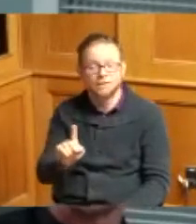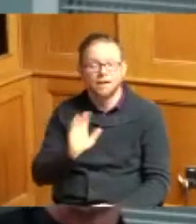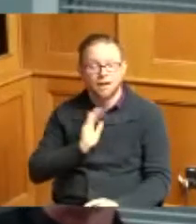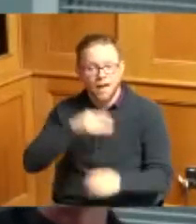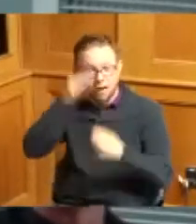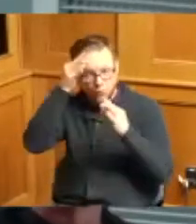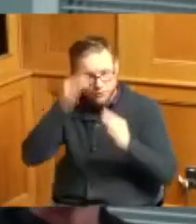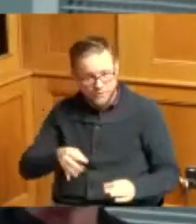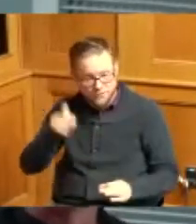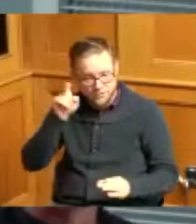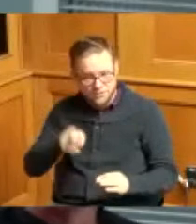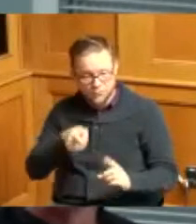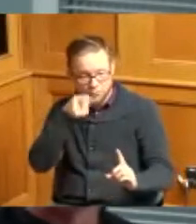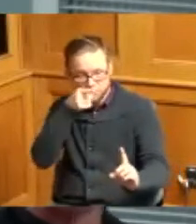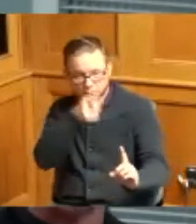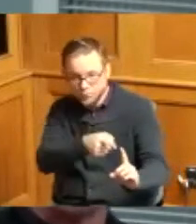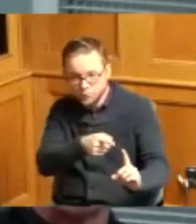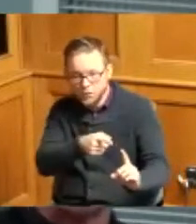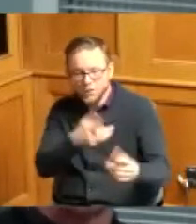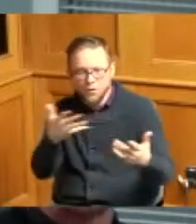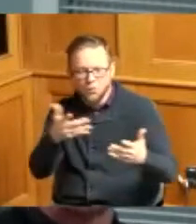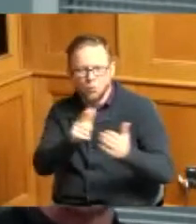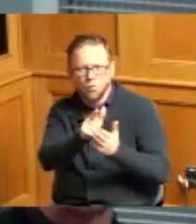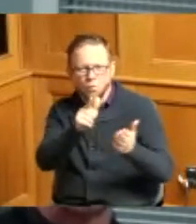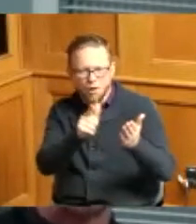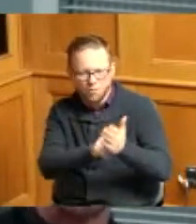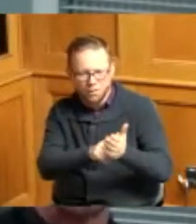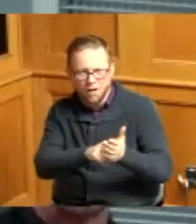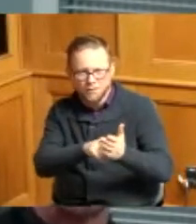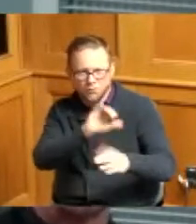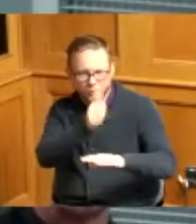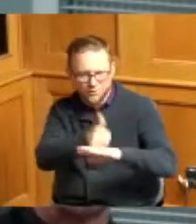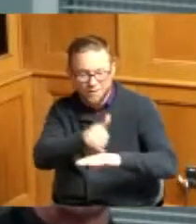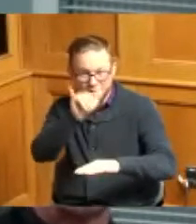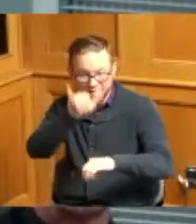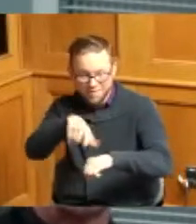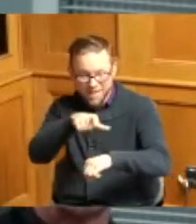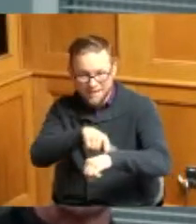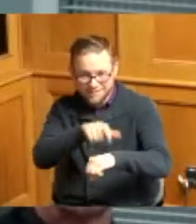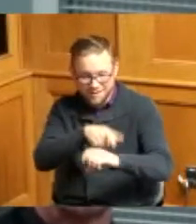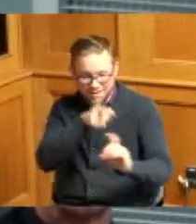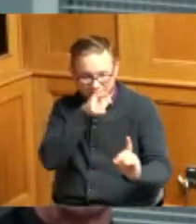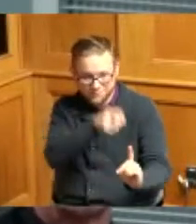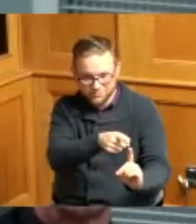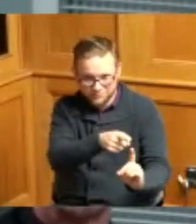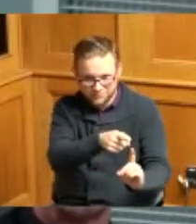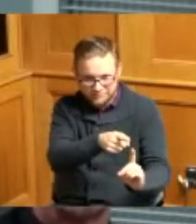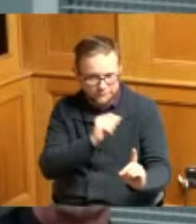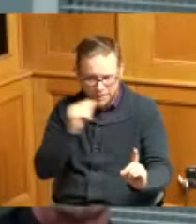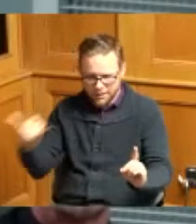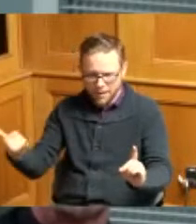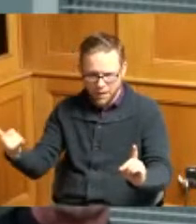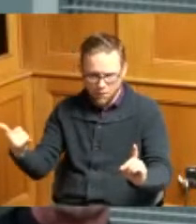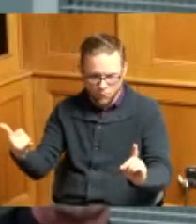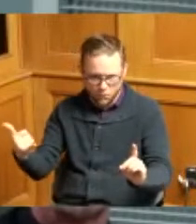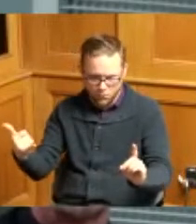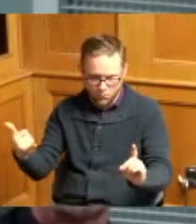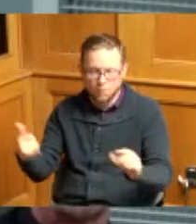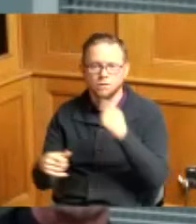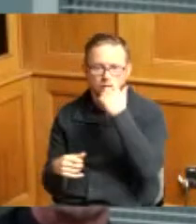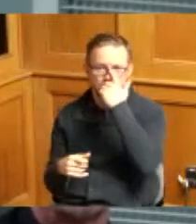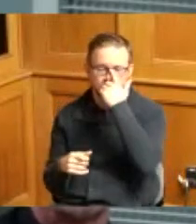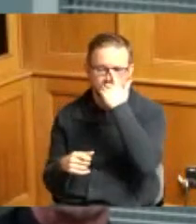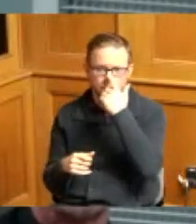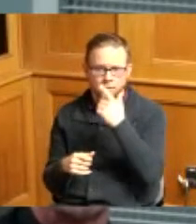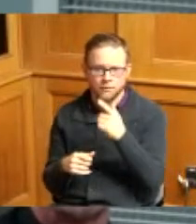on based on the laws at the time that that the subdivision was accepted not the current laws